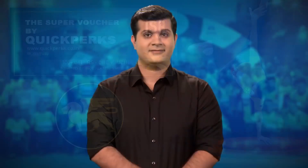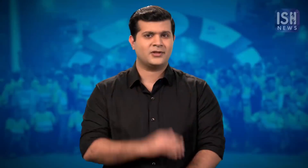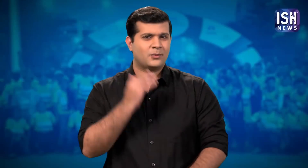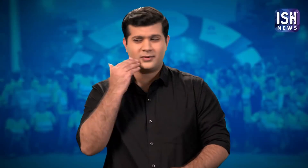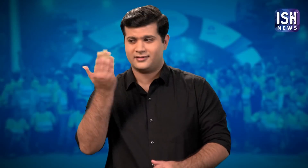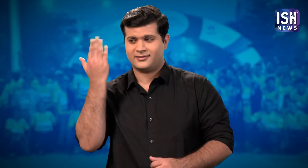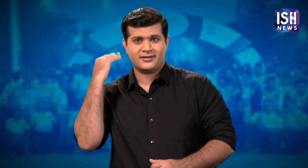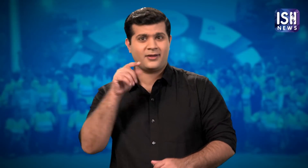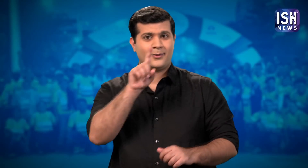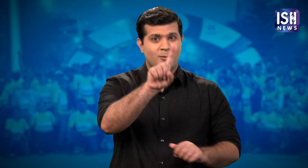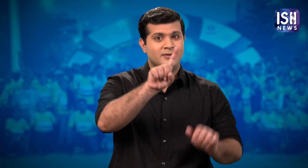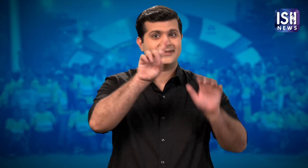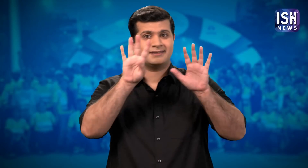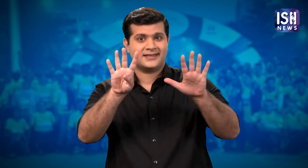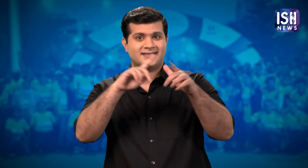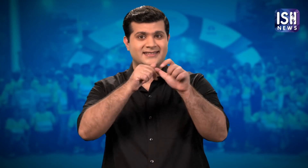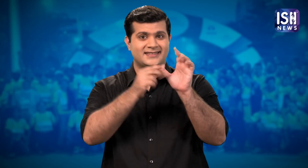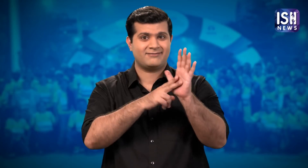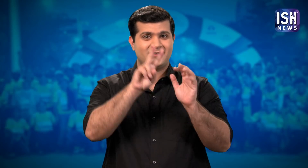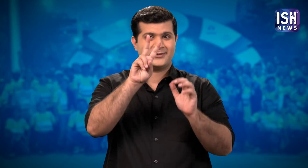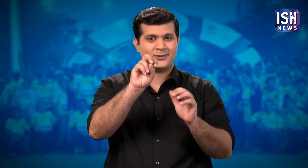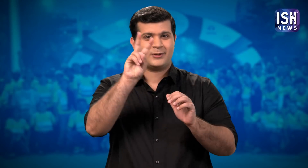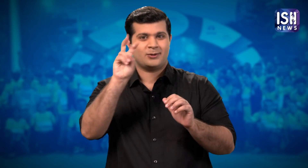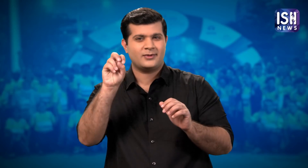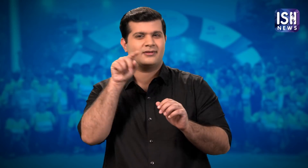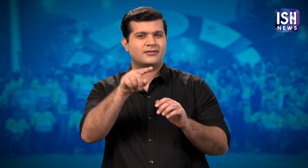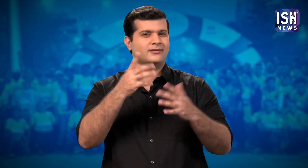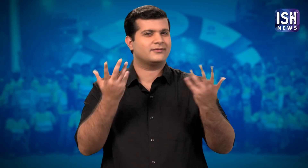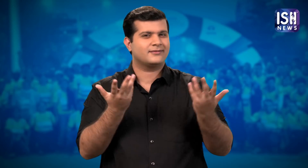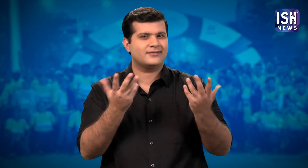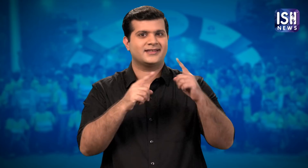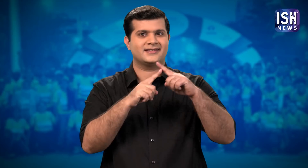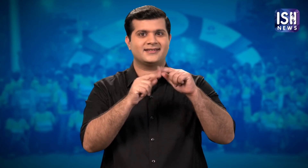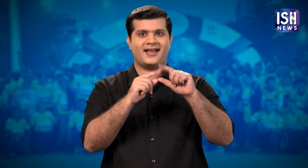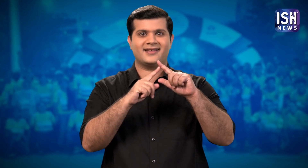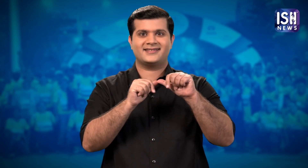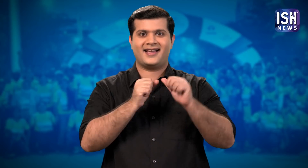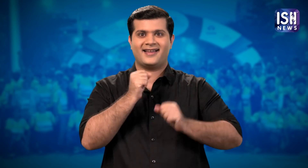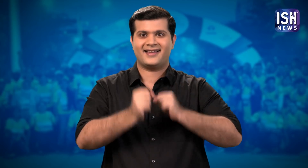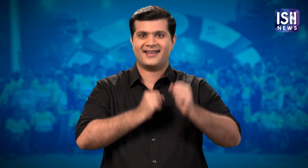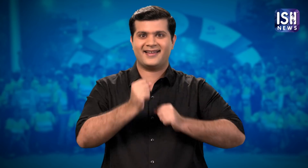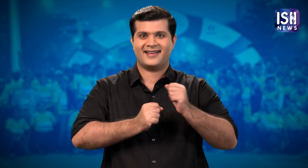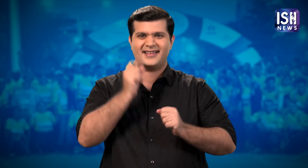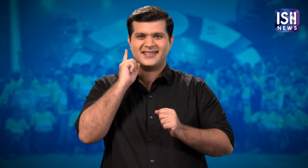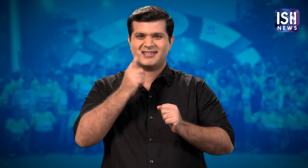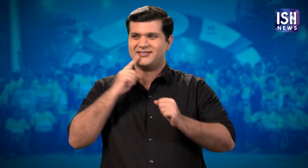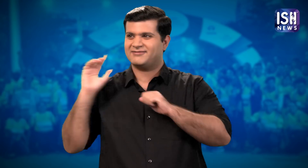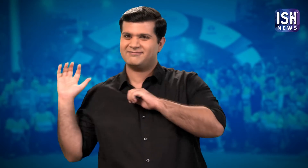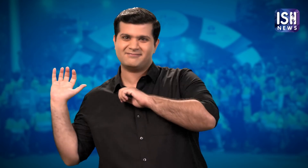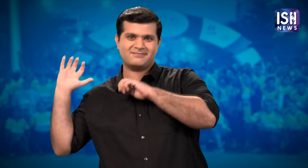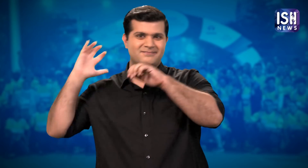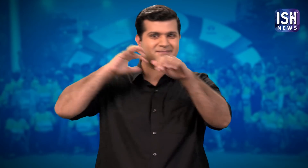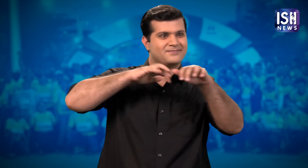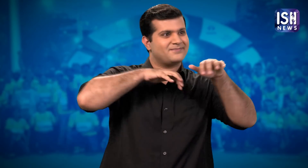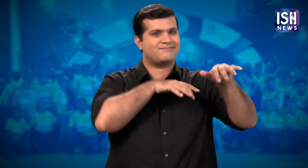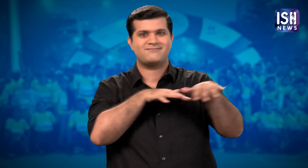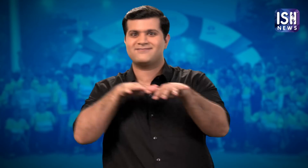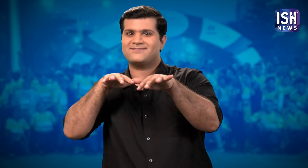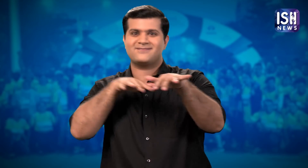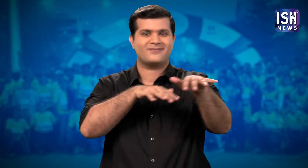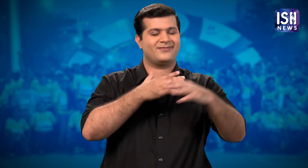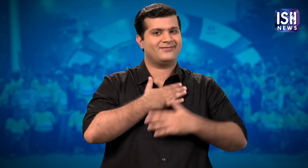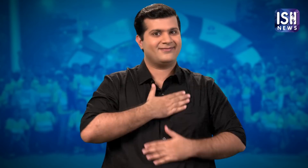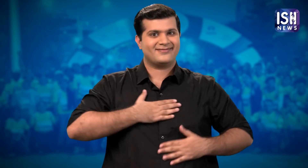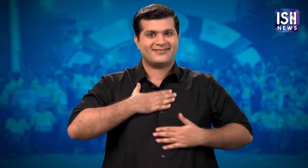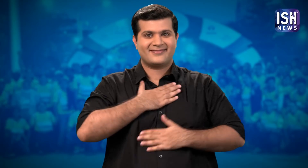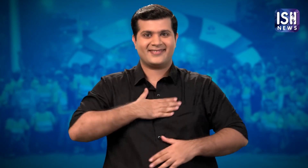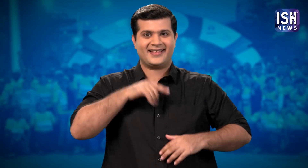On 19th January 2020 the Tata Mumbai Marathon was held where so many Deaf individuals participated.